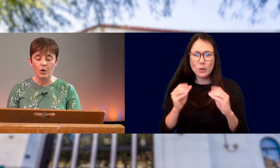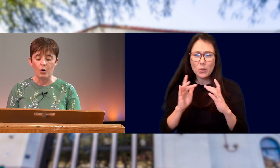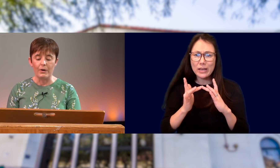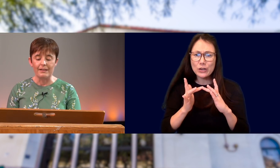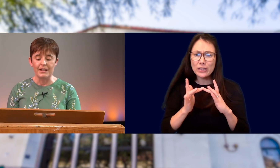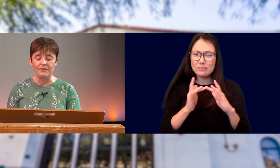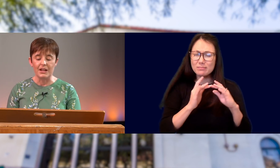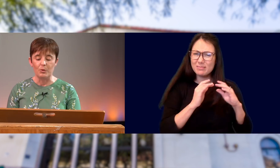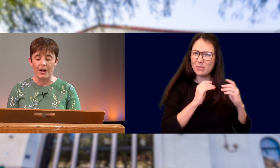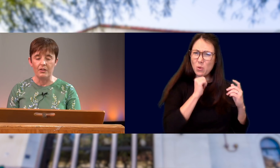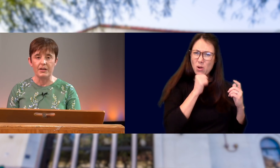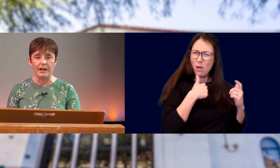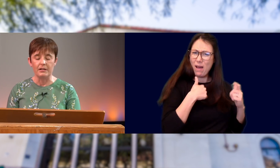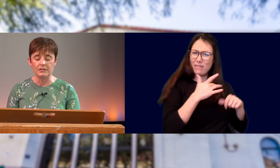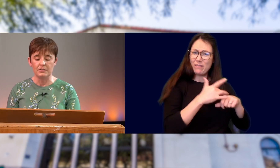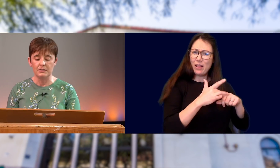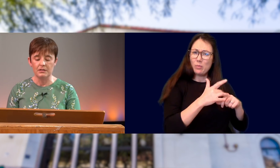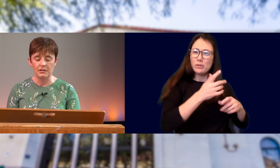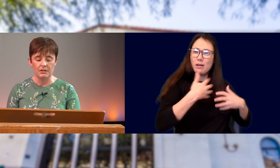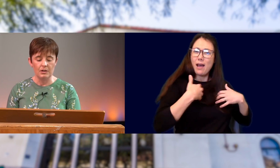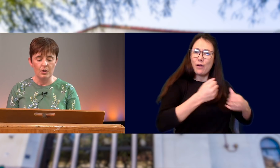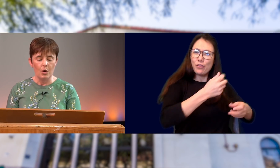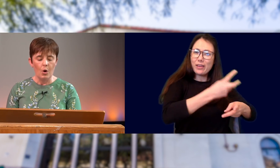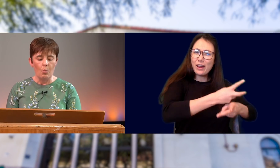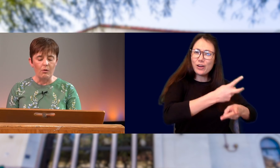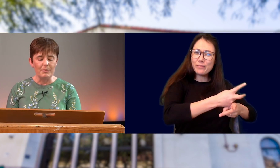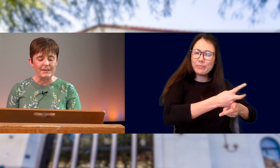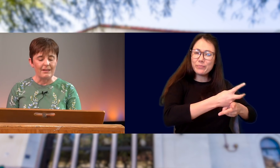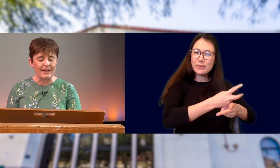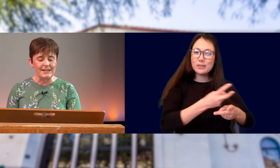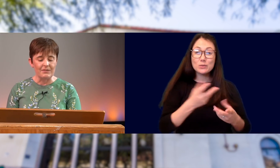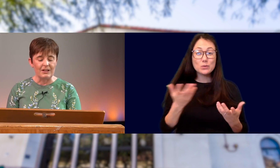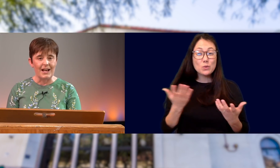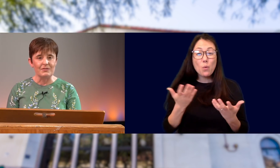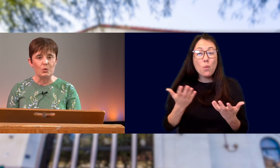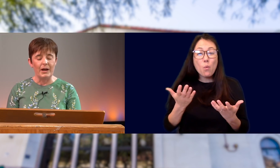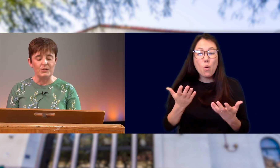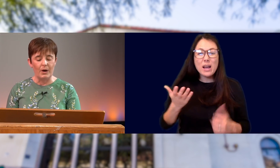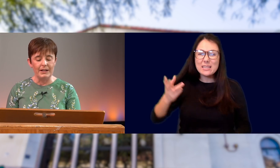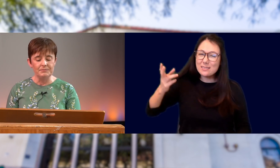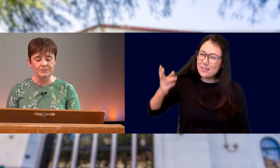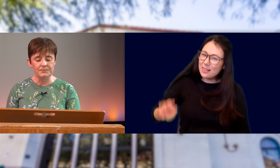OR READILY AVAILABLE HEALTH CARE. WHAT WILL BE THE LEGACY OF THE CLASS OF 2020?